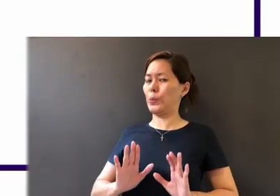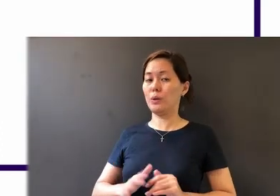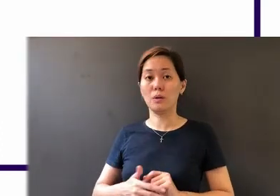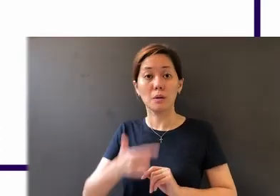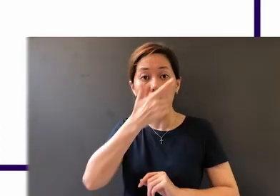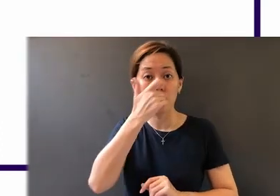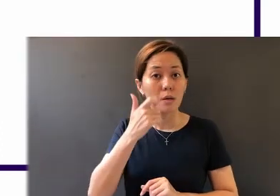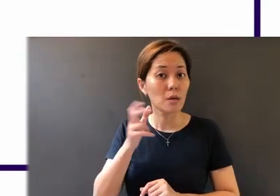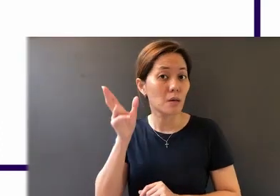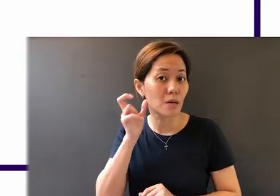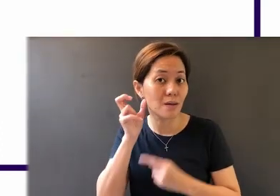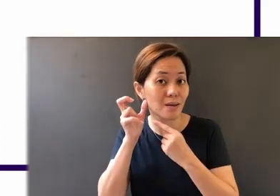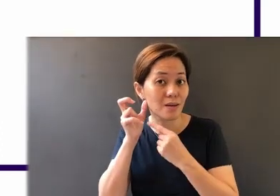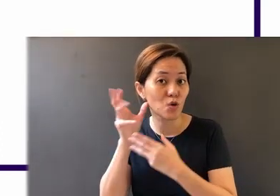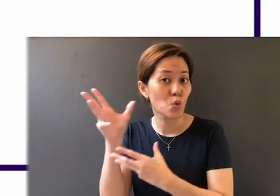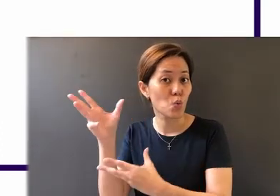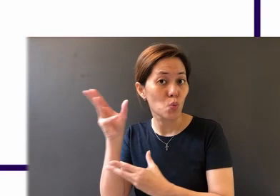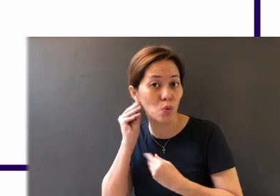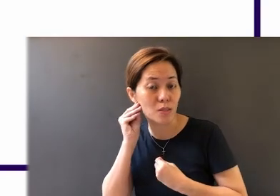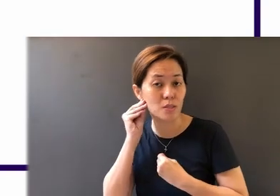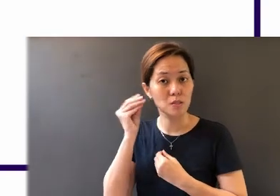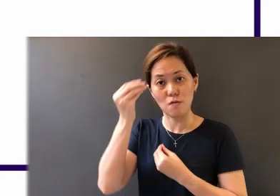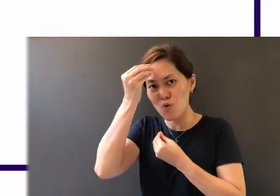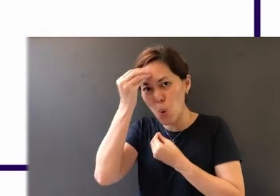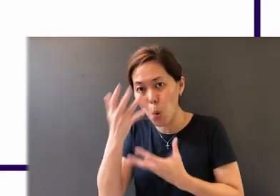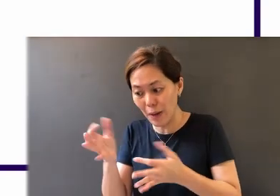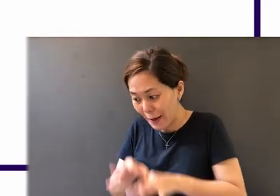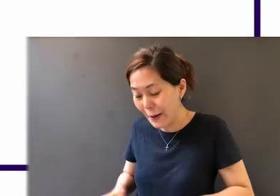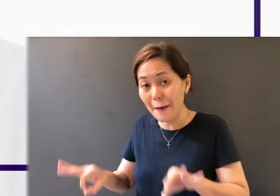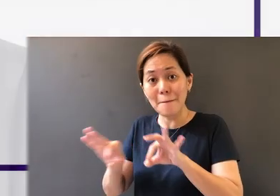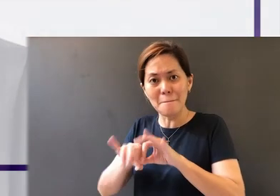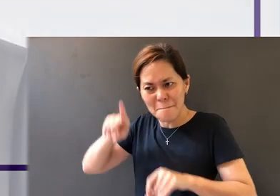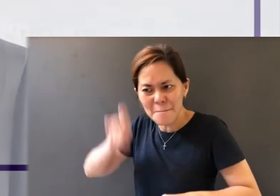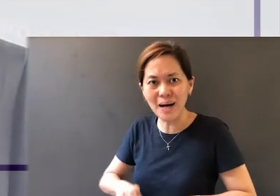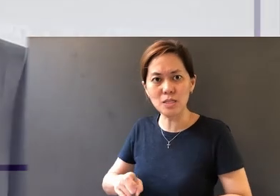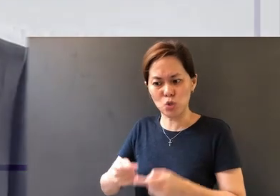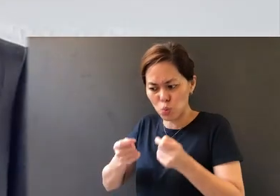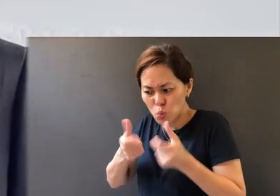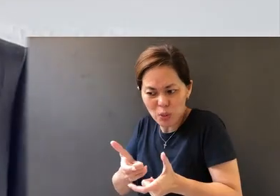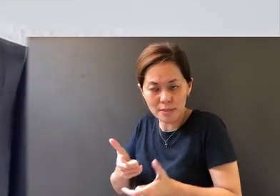hearing, receiving, and obeying is so important. You must be quick to hear.